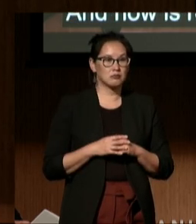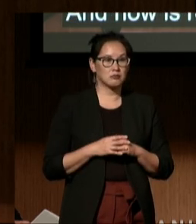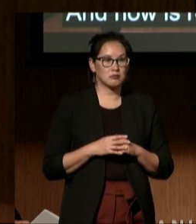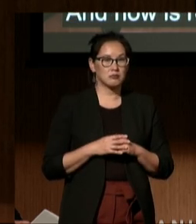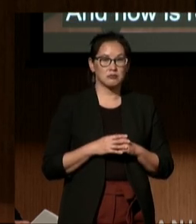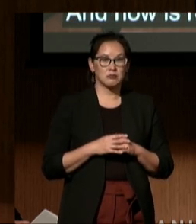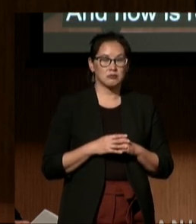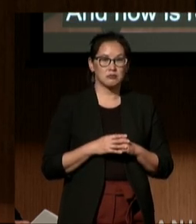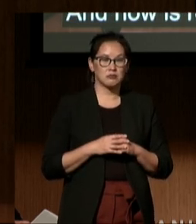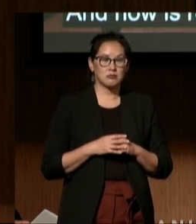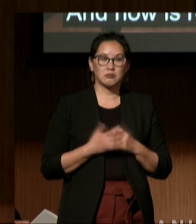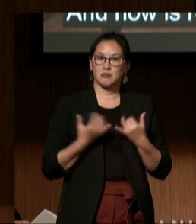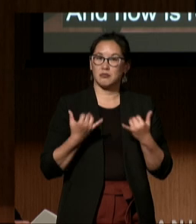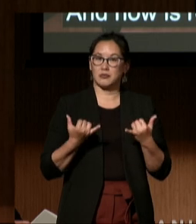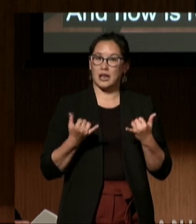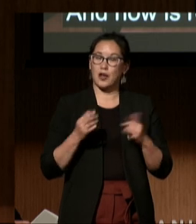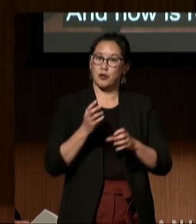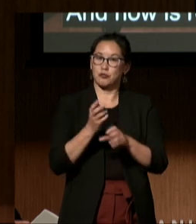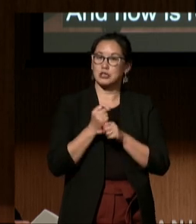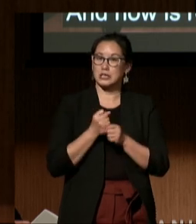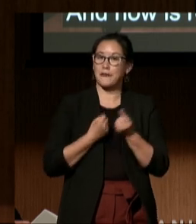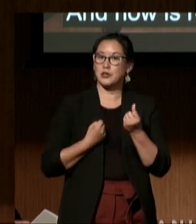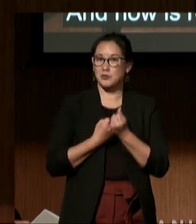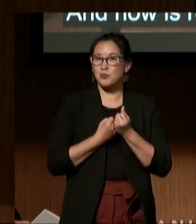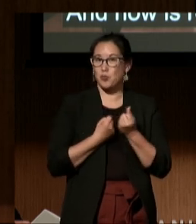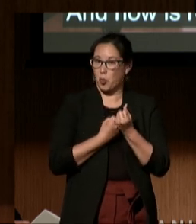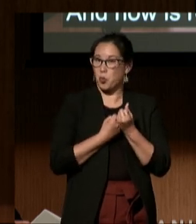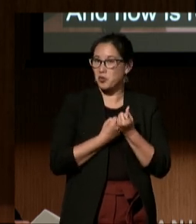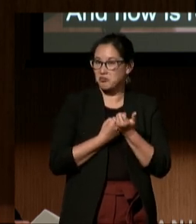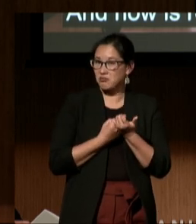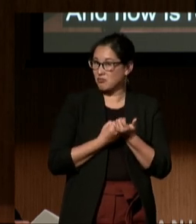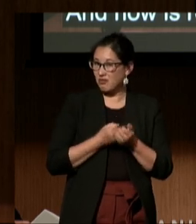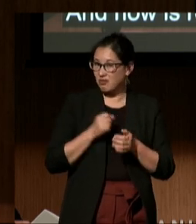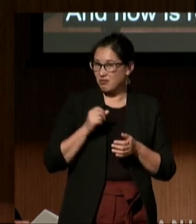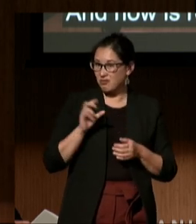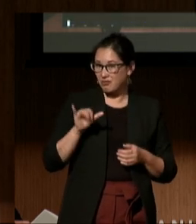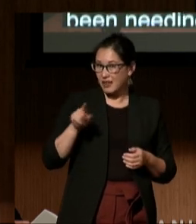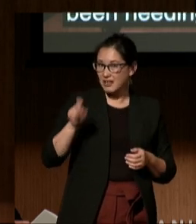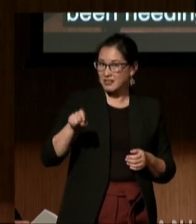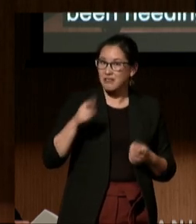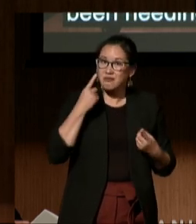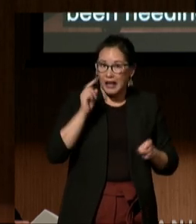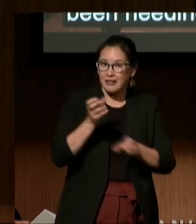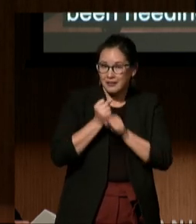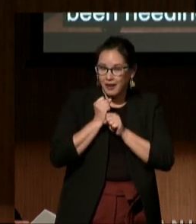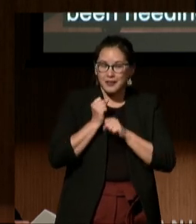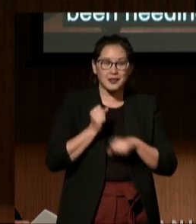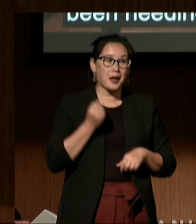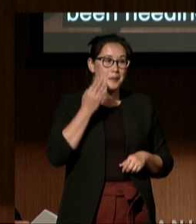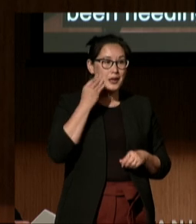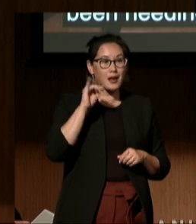receiving the support that he's been needing. It's because Juliet was willing to,